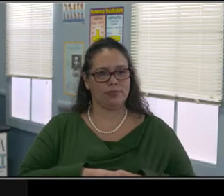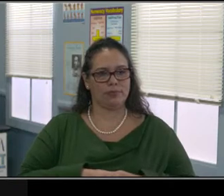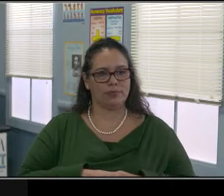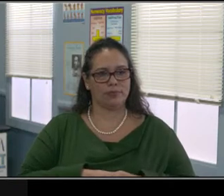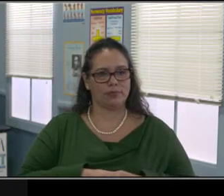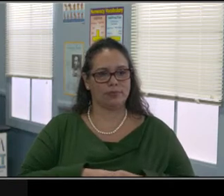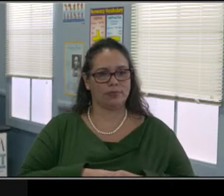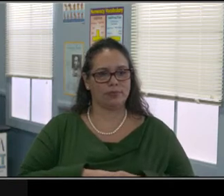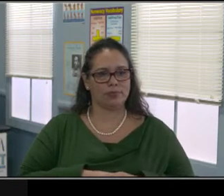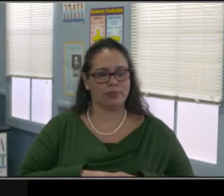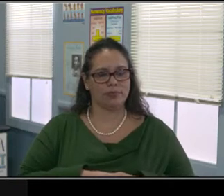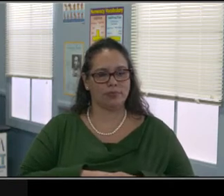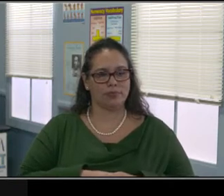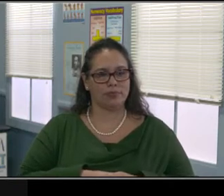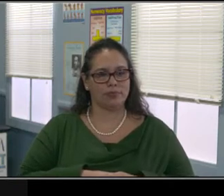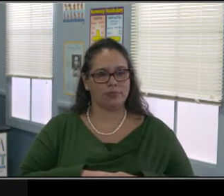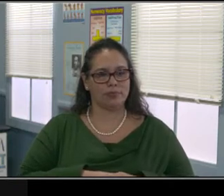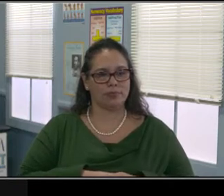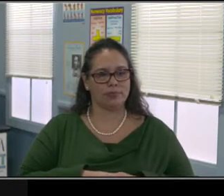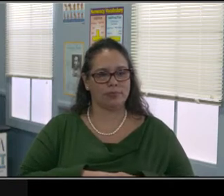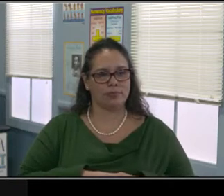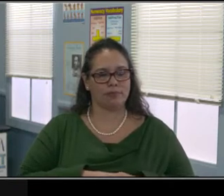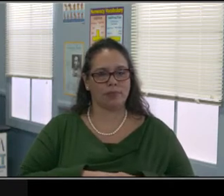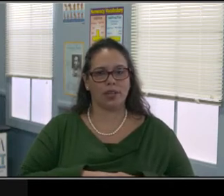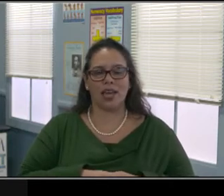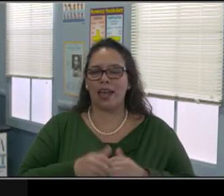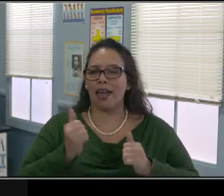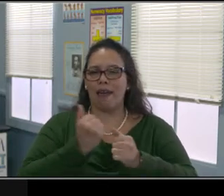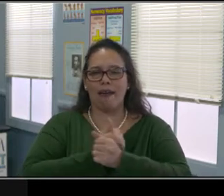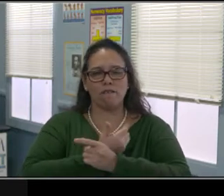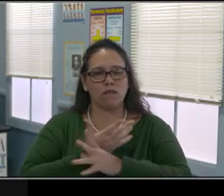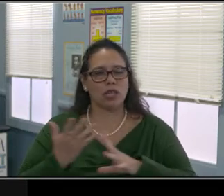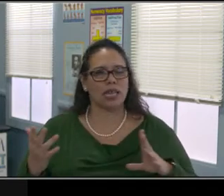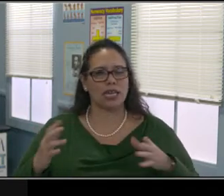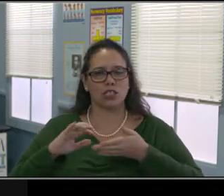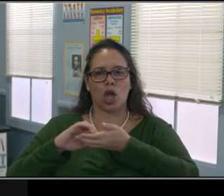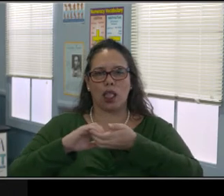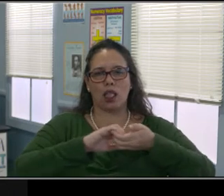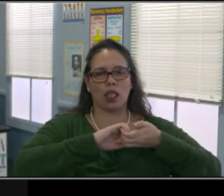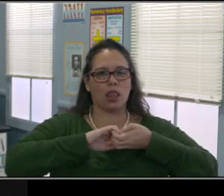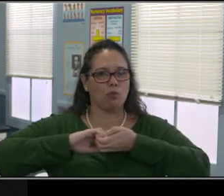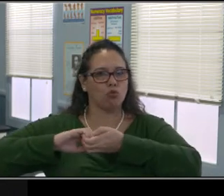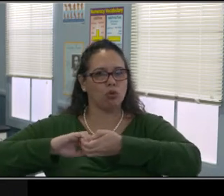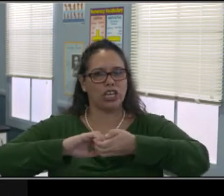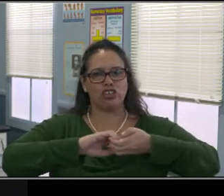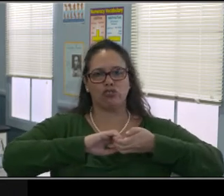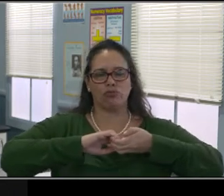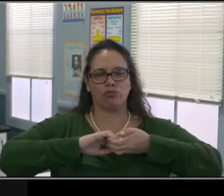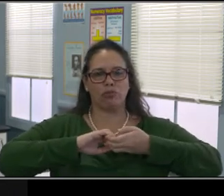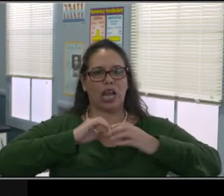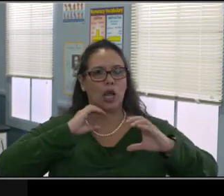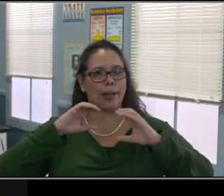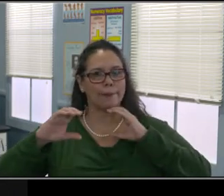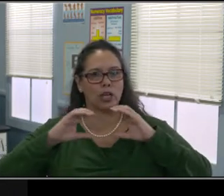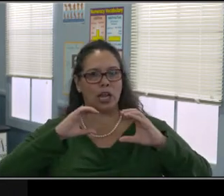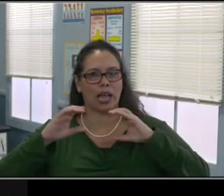And still provide some of those services. And that, from what I heard is mostly from ABA therapists who are working in the classrooms